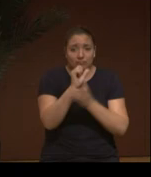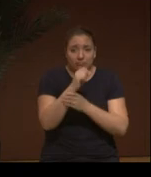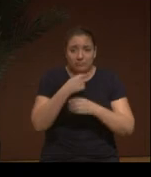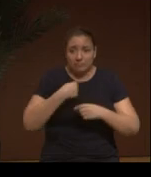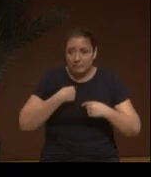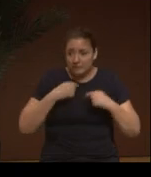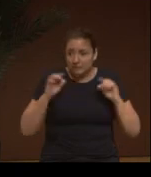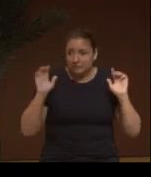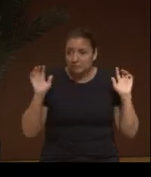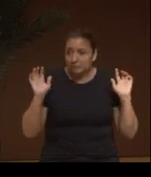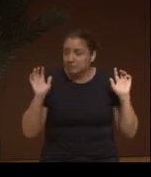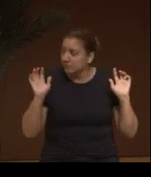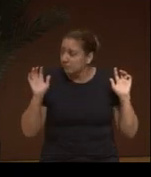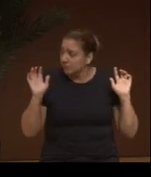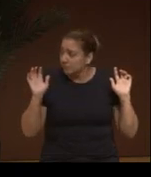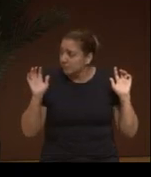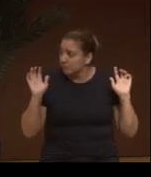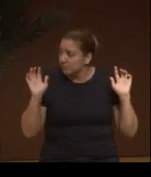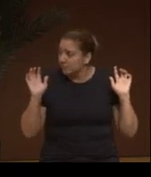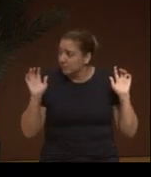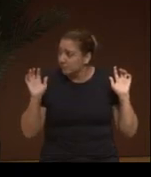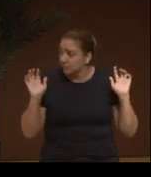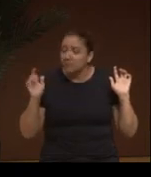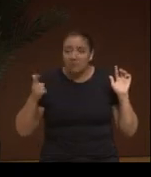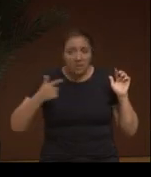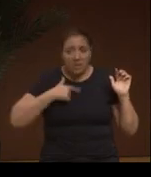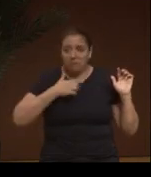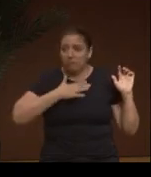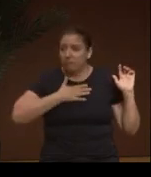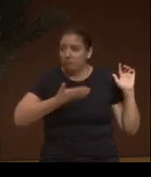And this man, a relative of theirs, comes in canoeing, and goes, take me, okay? Obviously, he is signaling everything.